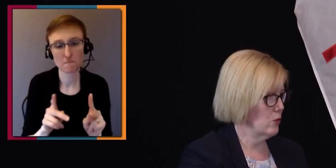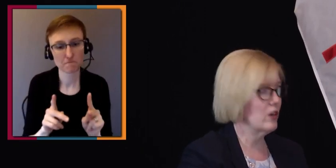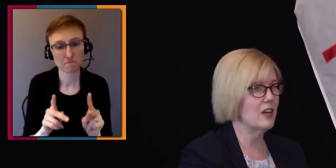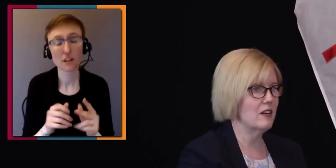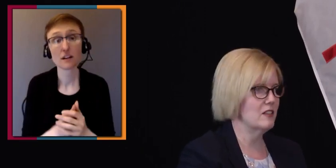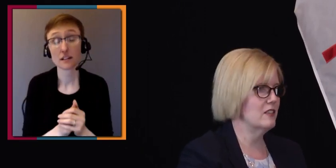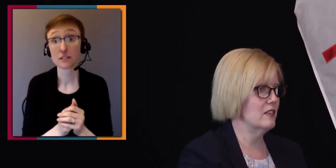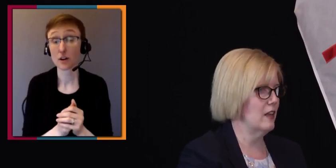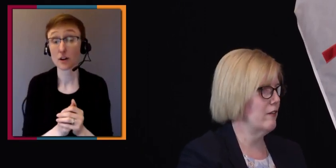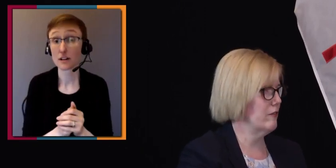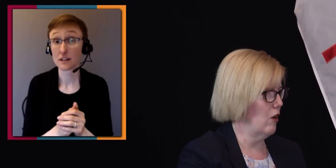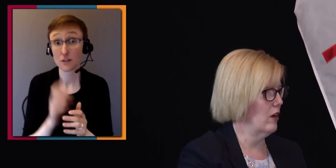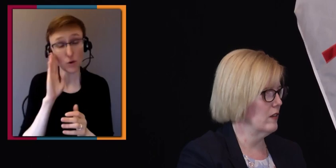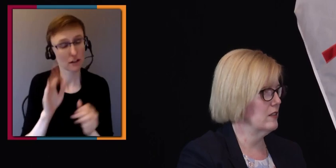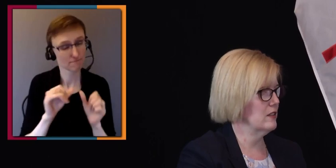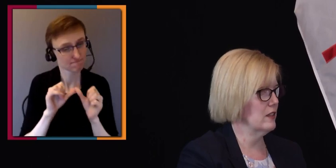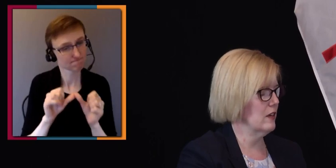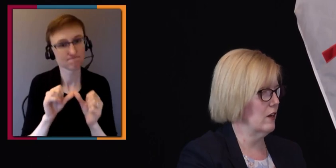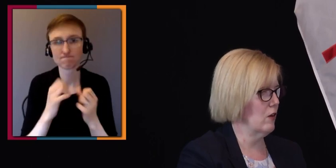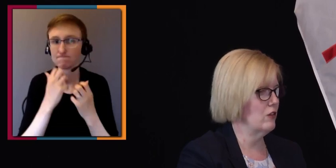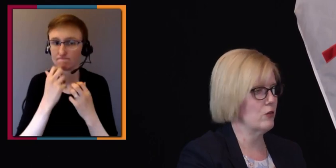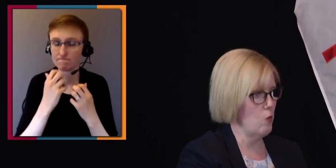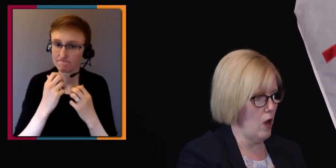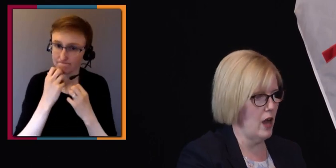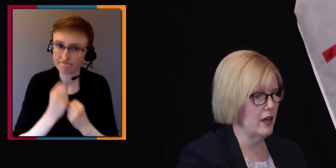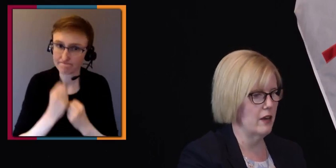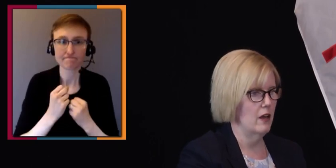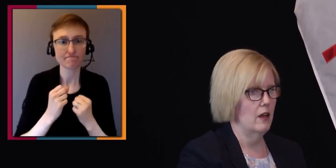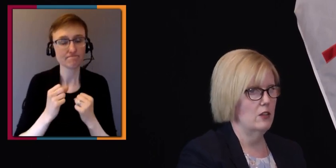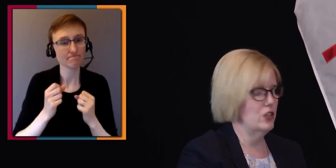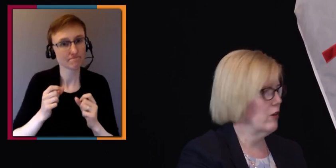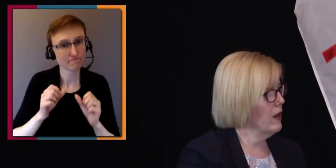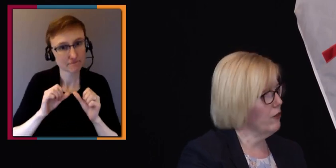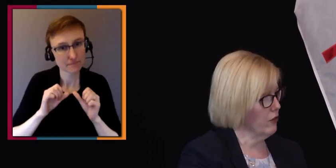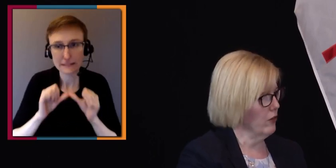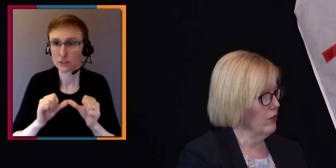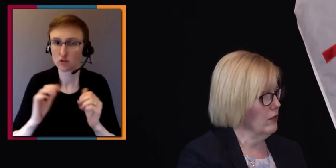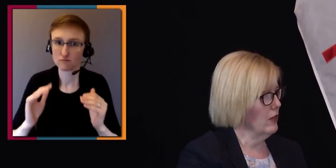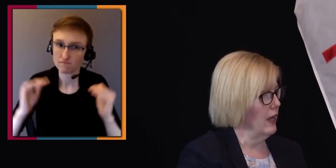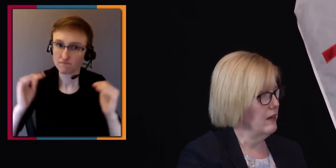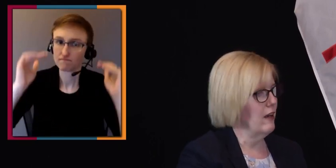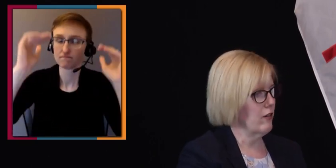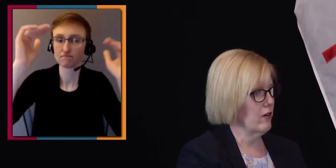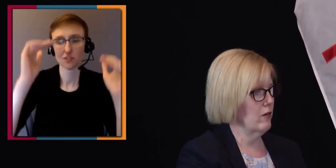So we're going to-- This is a lifelong, this is a countrywide generational endeavour.